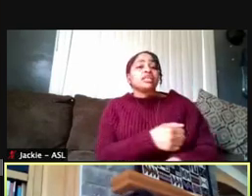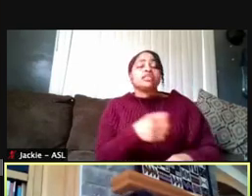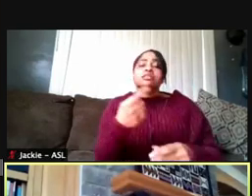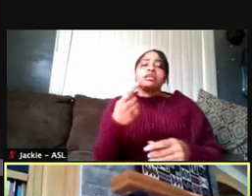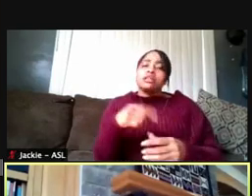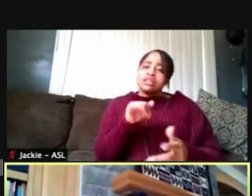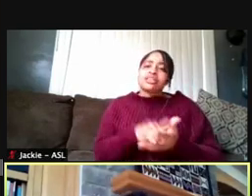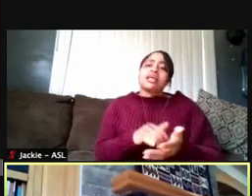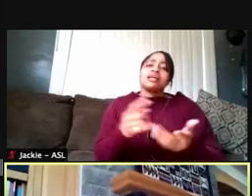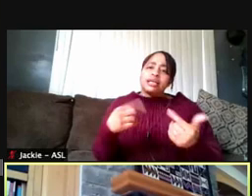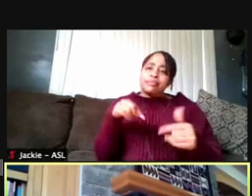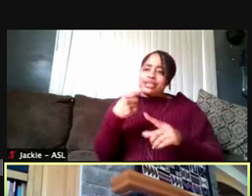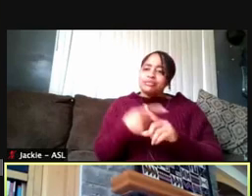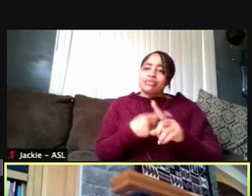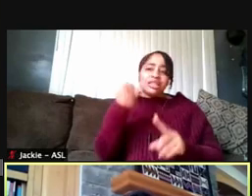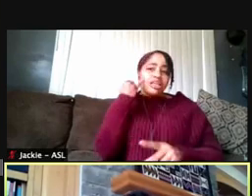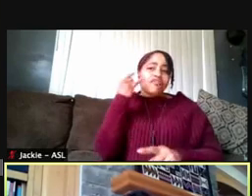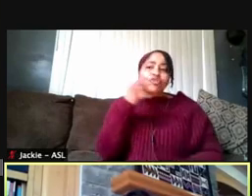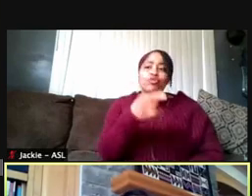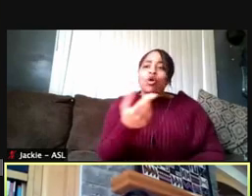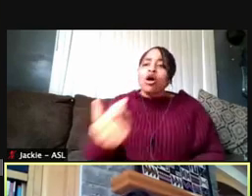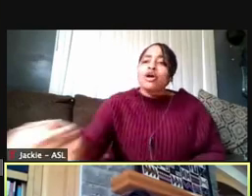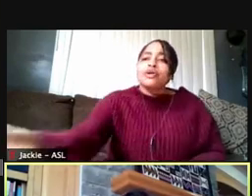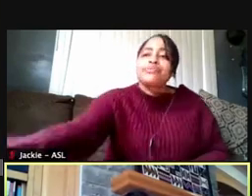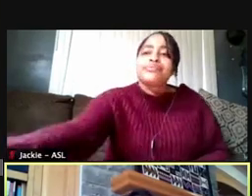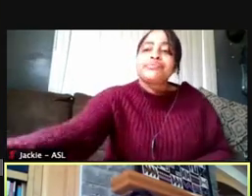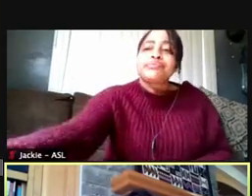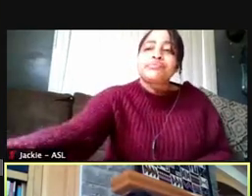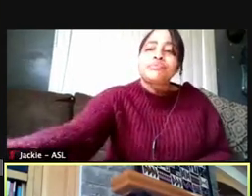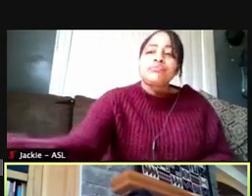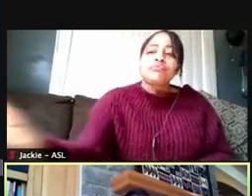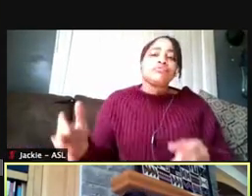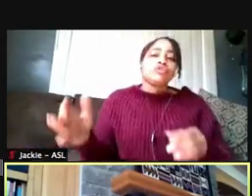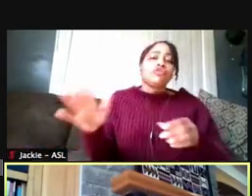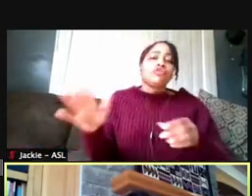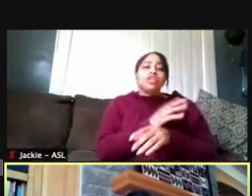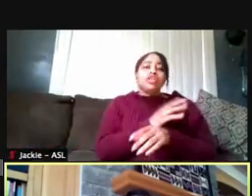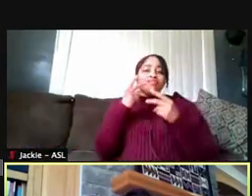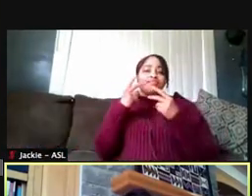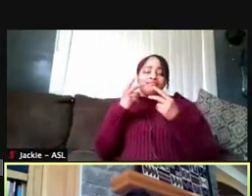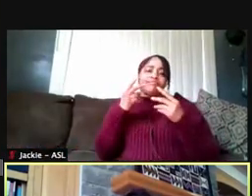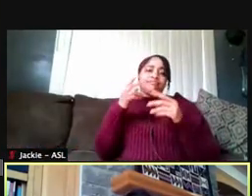If you are fully vaccinated you can gather with other people who are fully vaccinated.